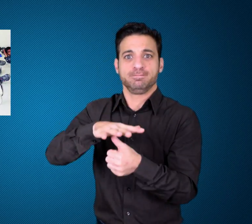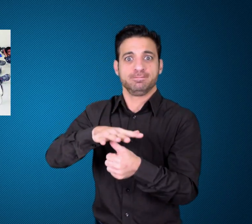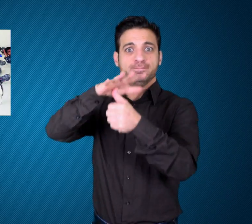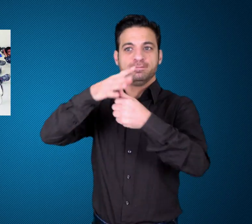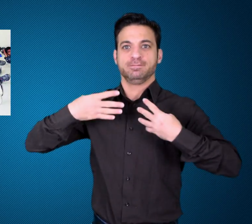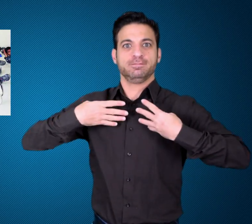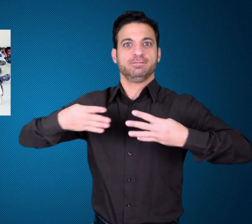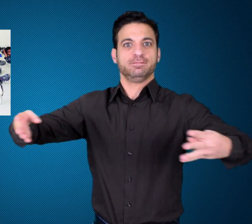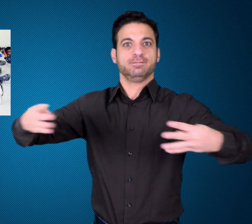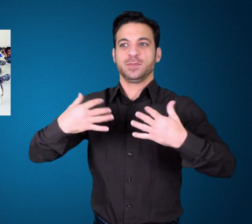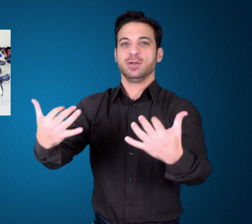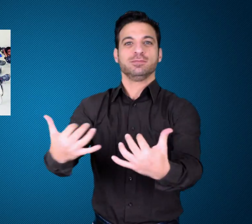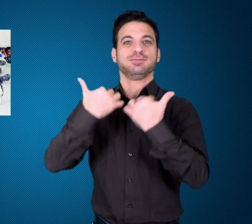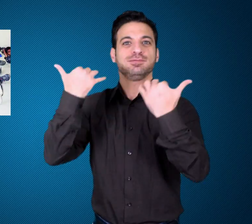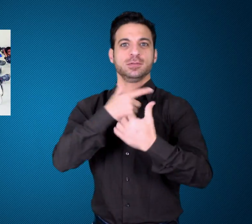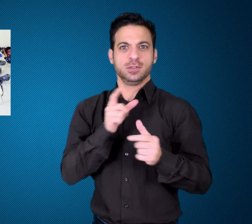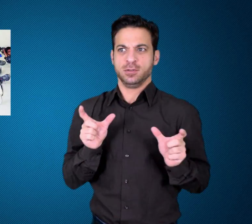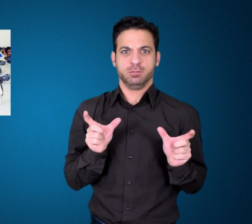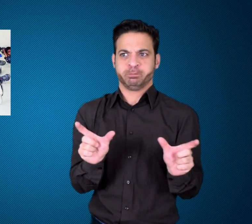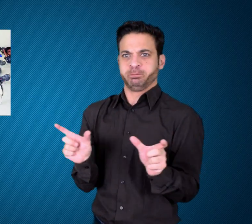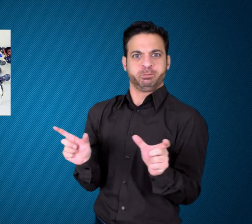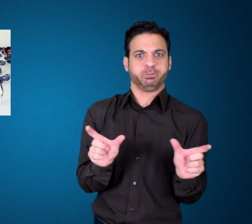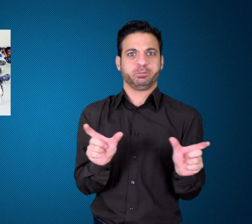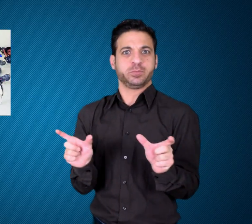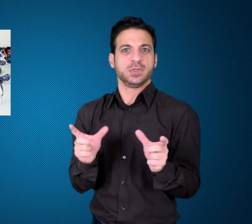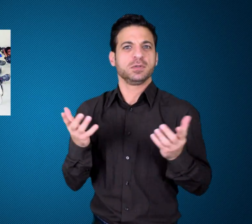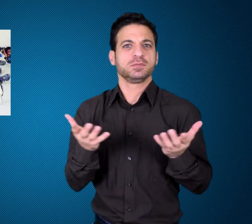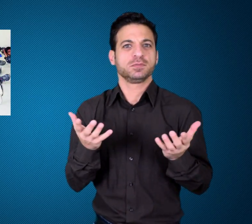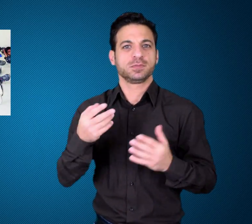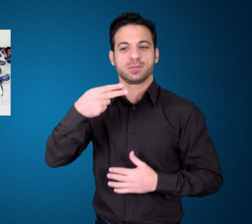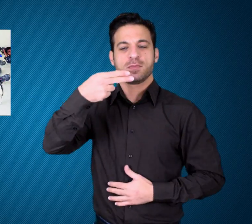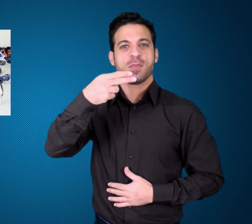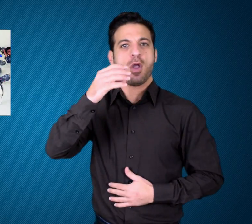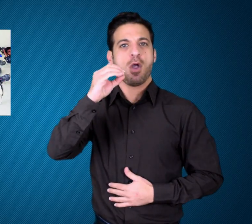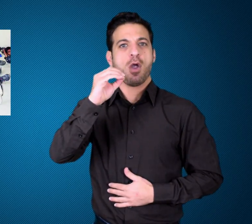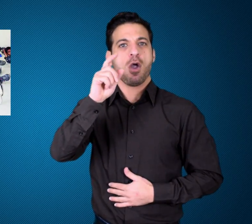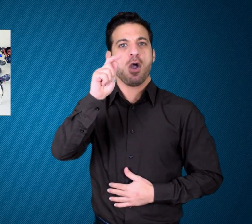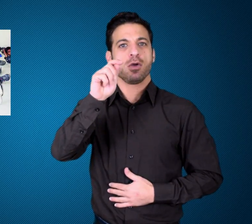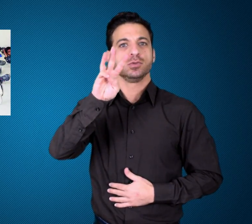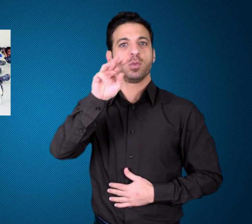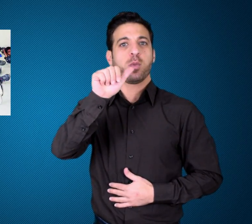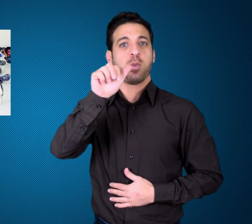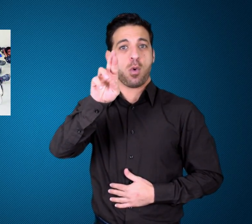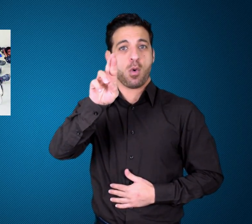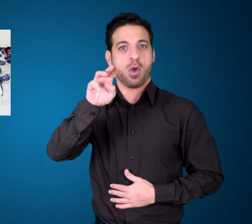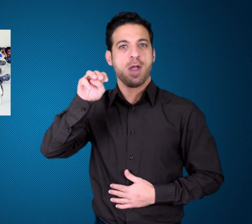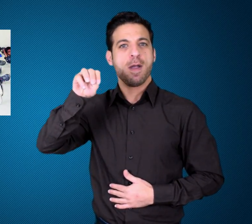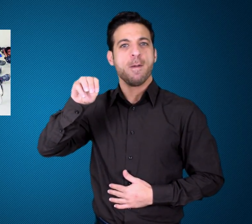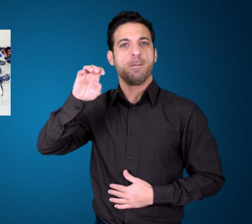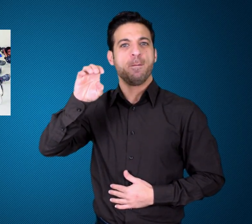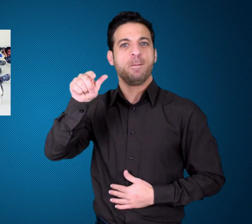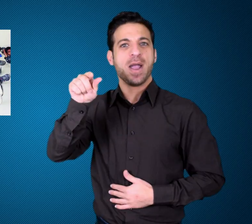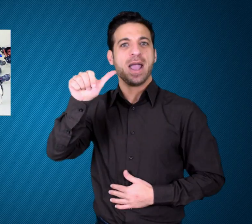gate to Hotwar Mega Sports Complex in Ranchi, India in December during the